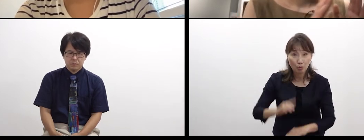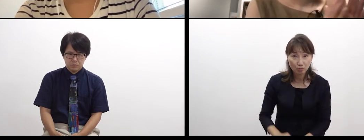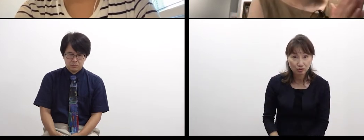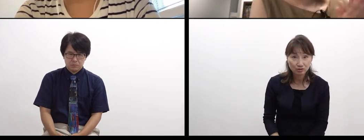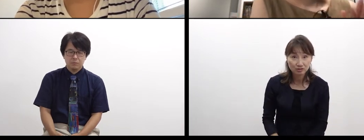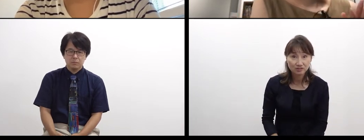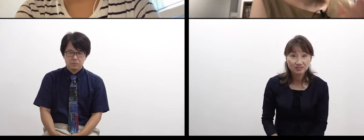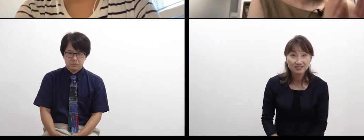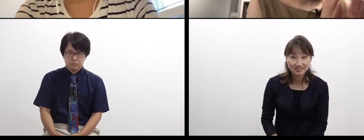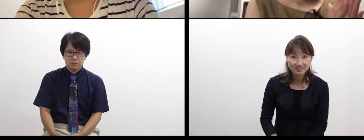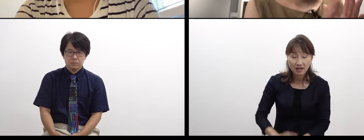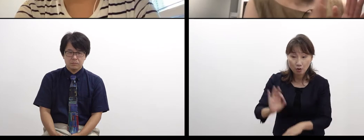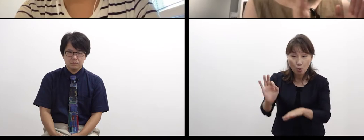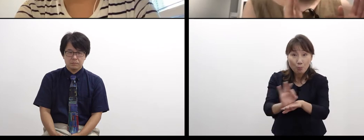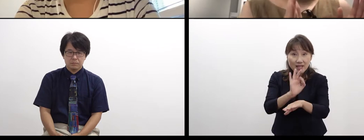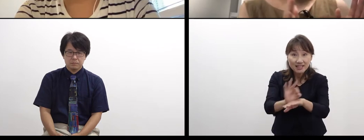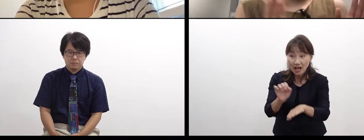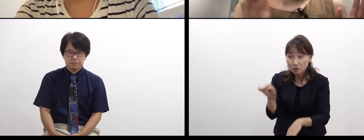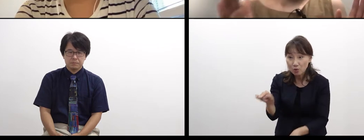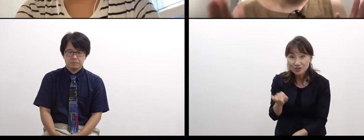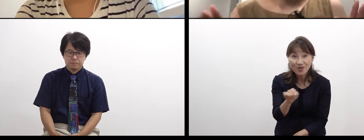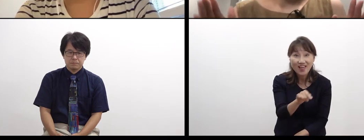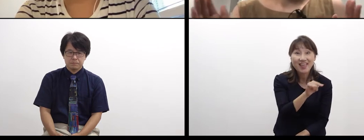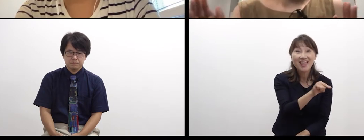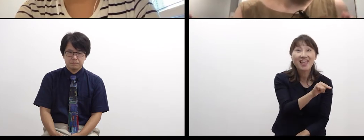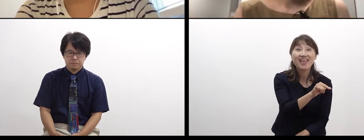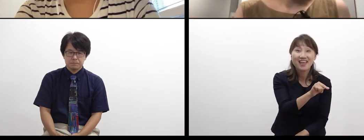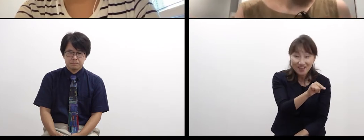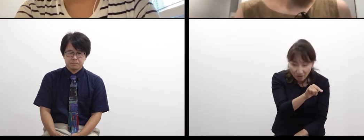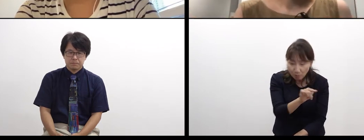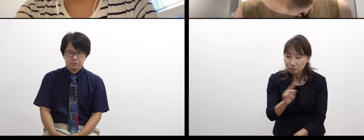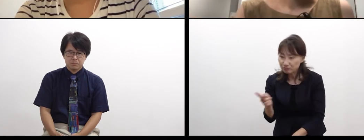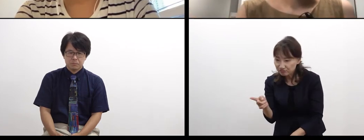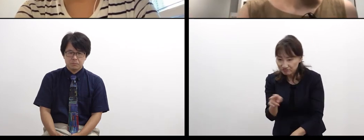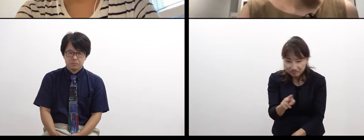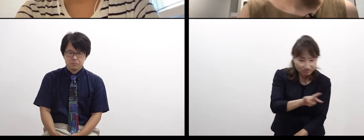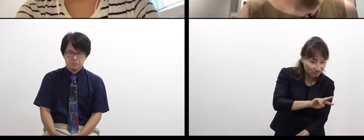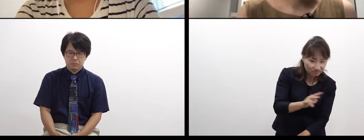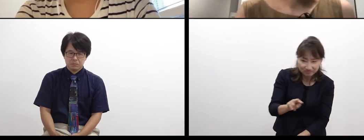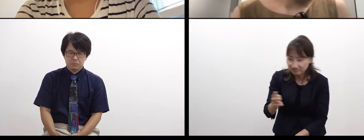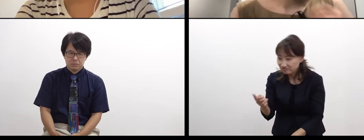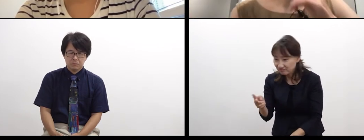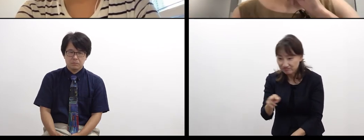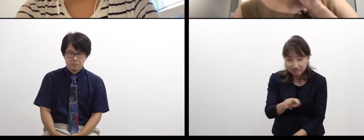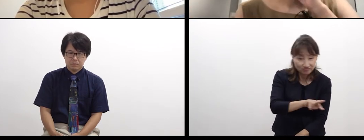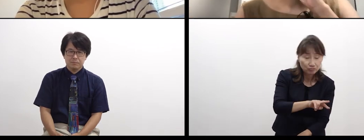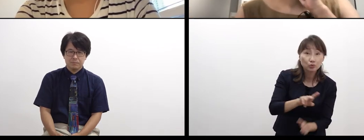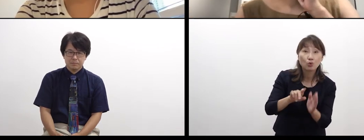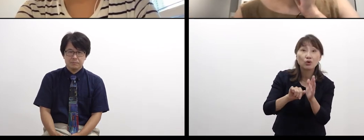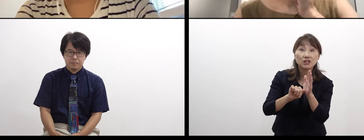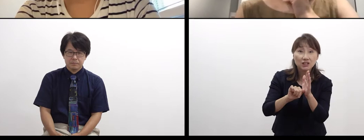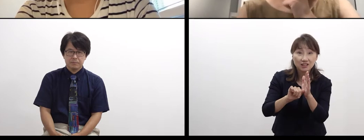If we come and go between different kinds of media,